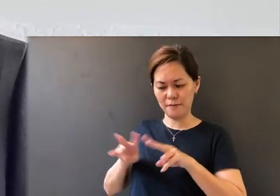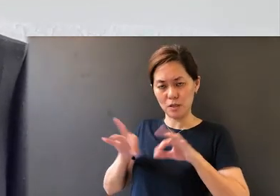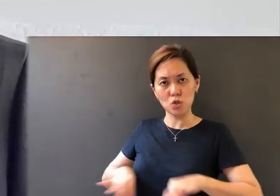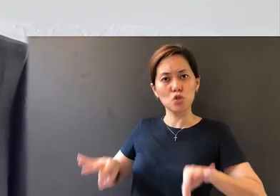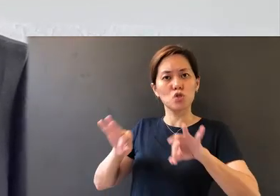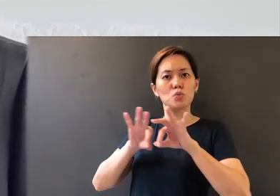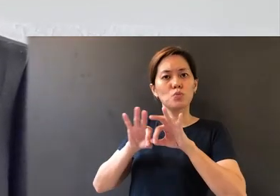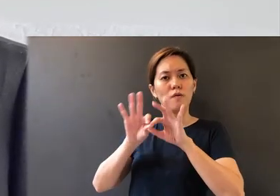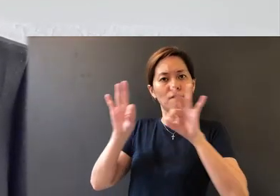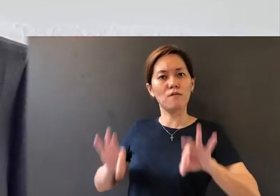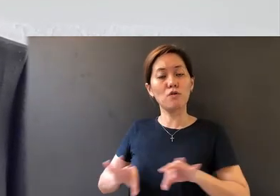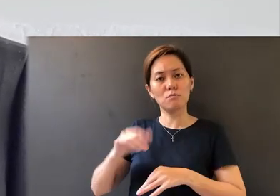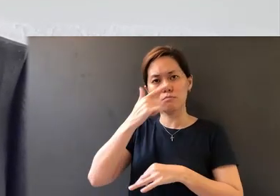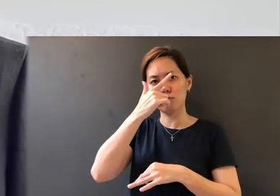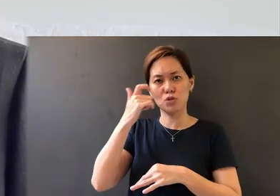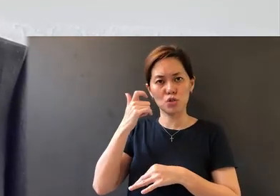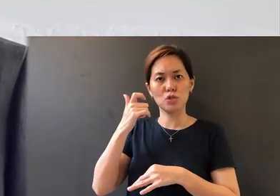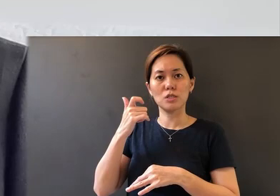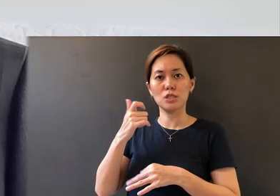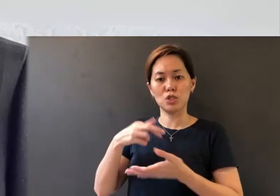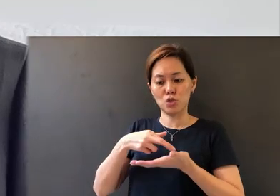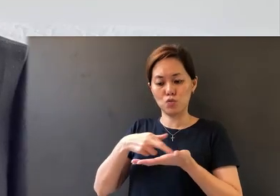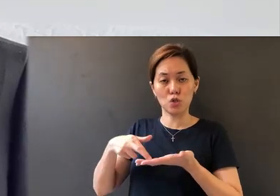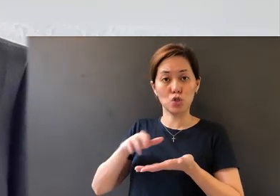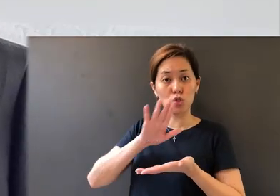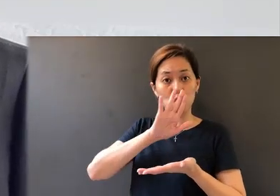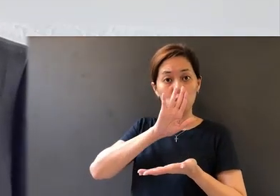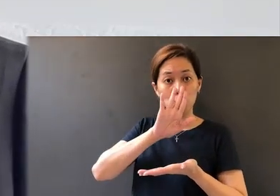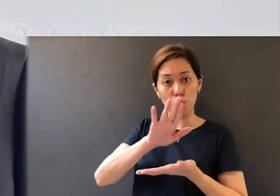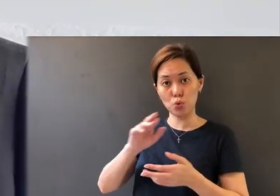That is a very important form to us because it registers your